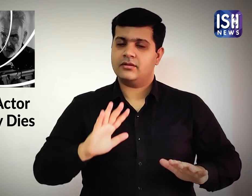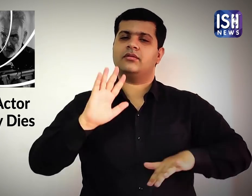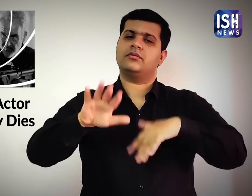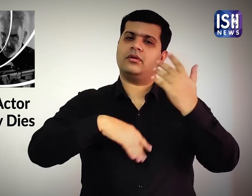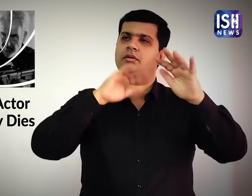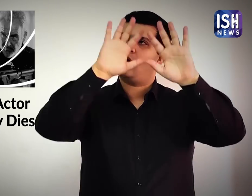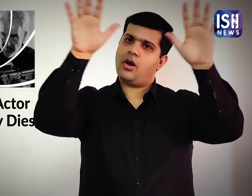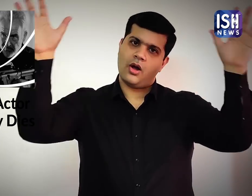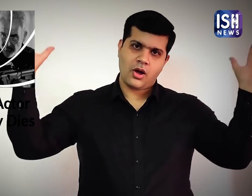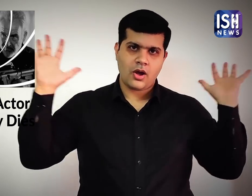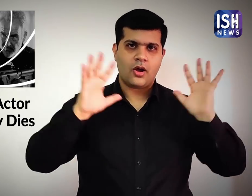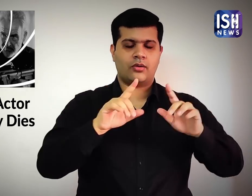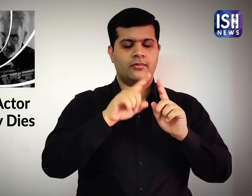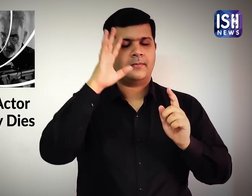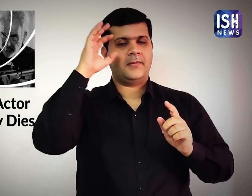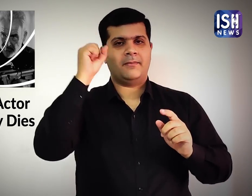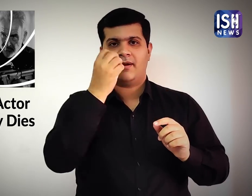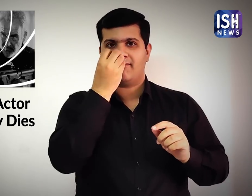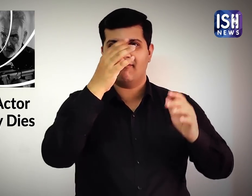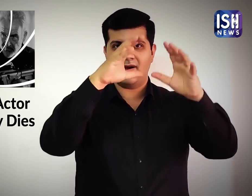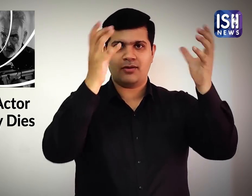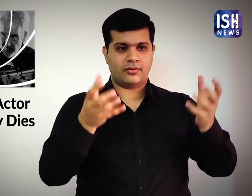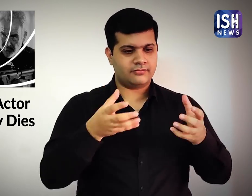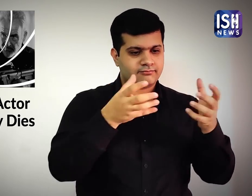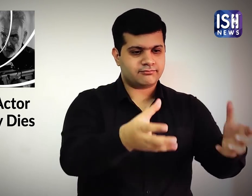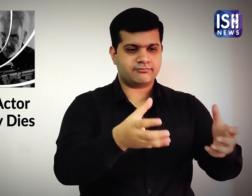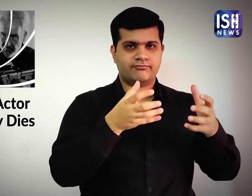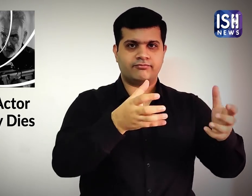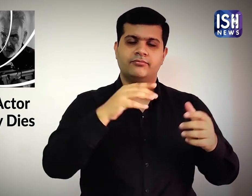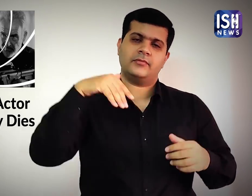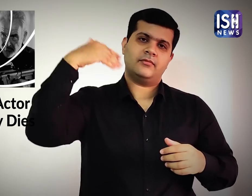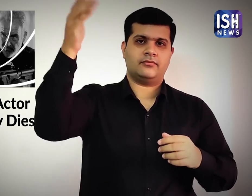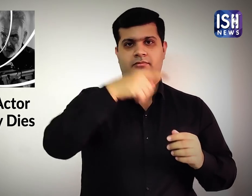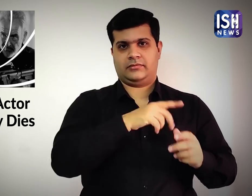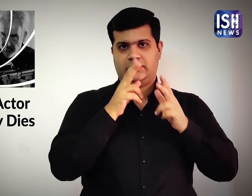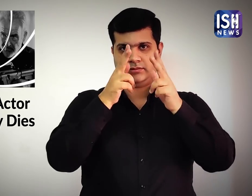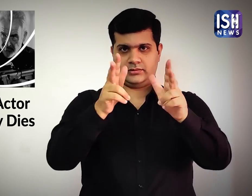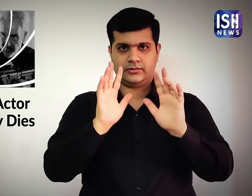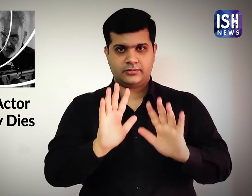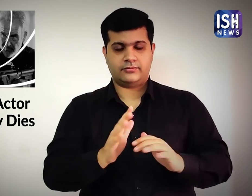they will have a memorial service.